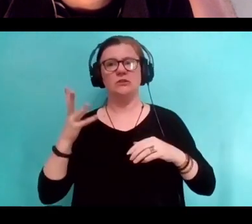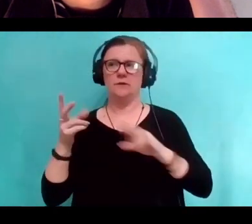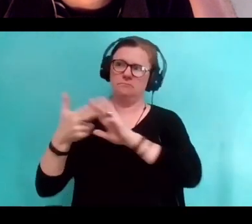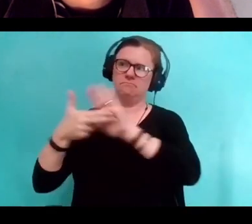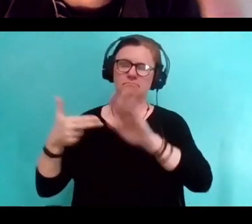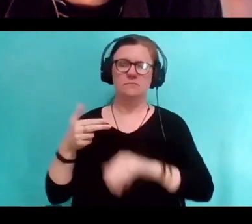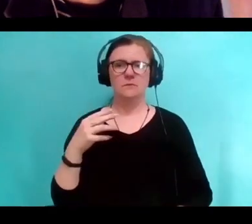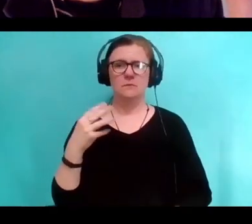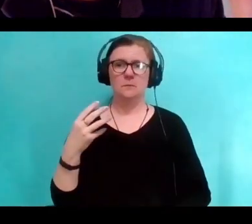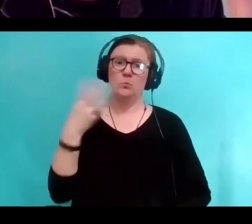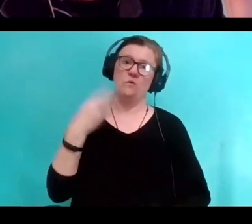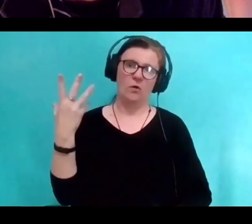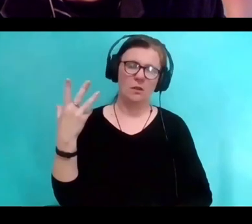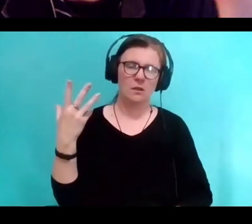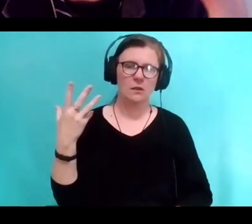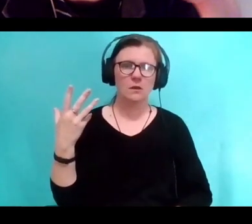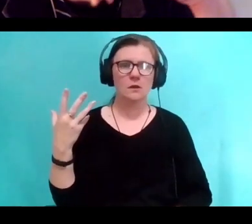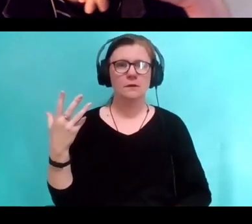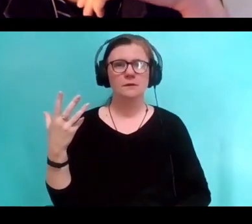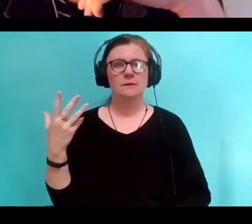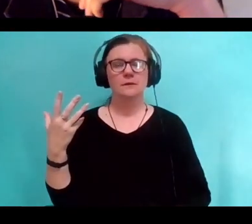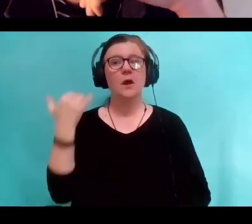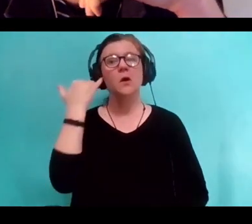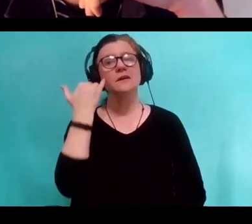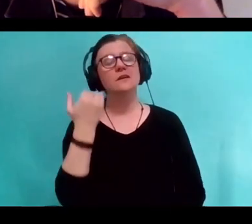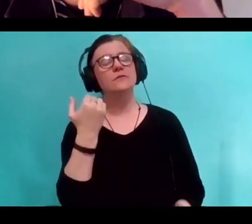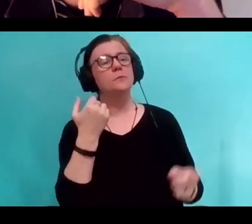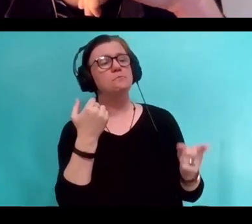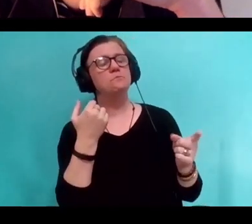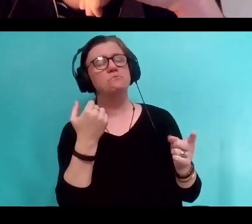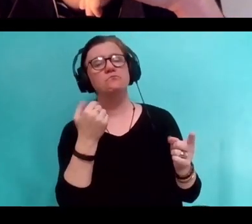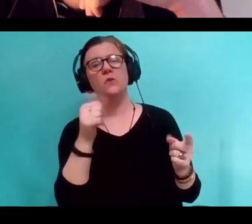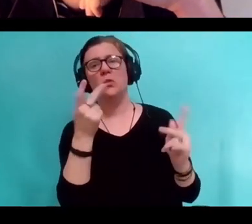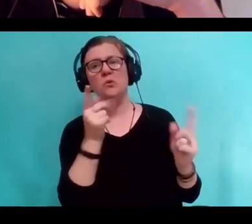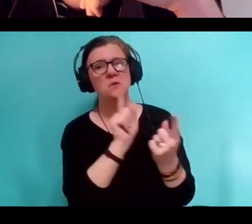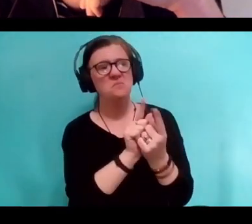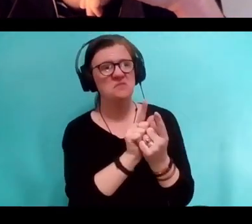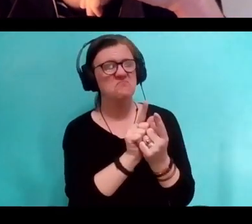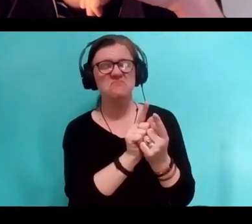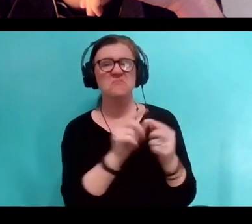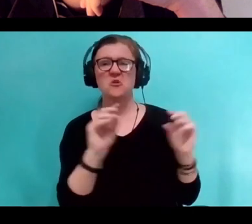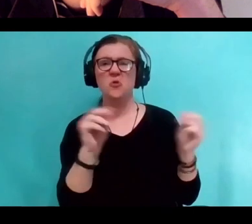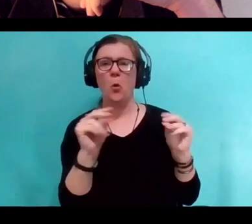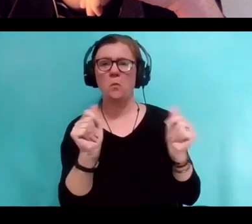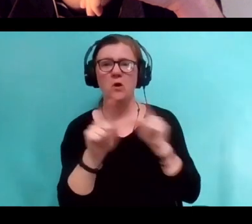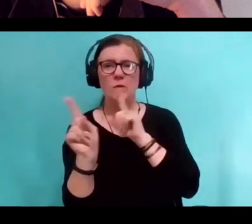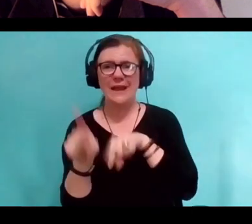But then, you meet somebody and you don't have a particular reaction, but then you get to know them,